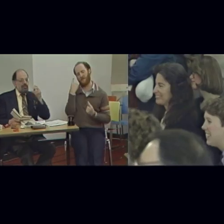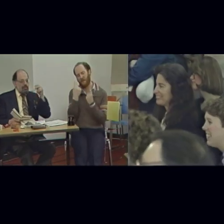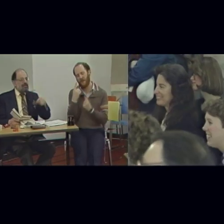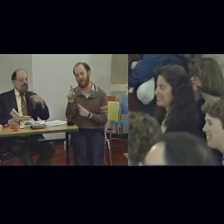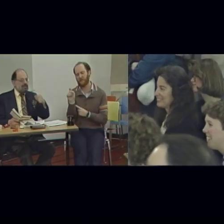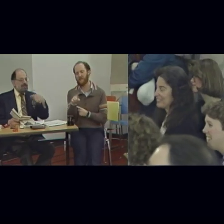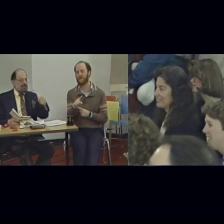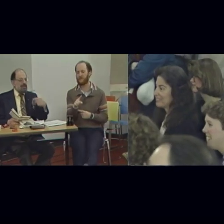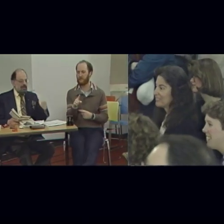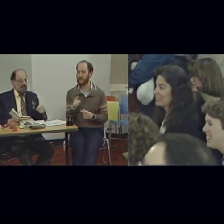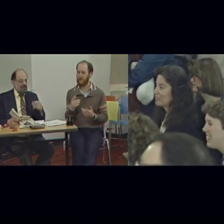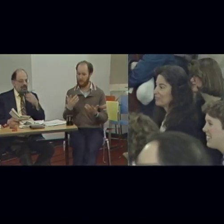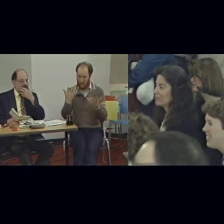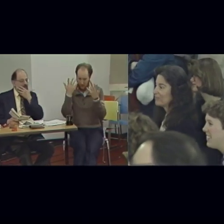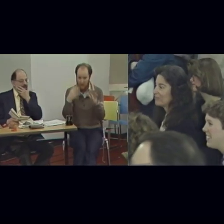Once it is explained,